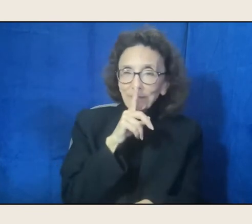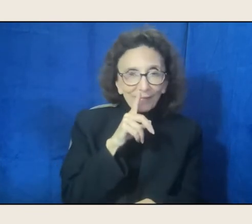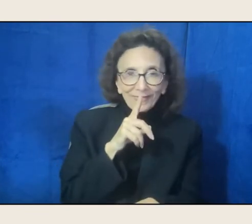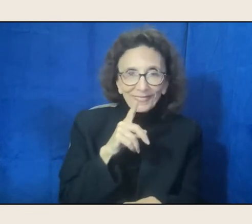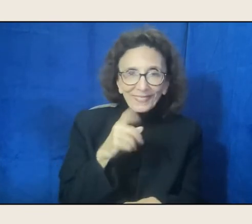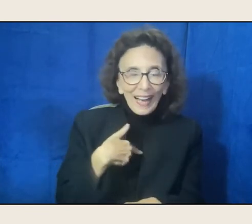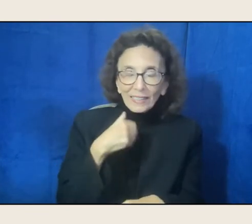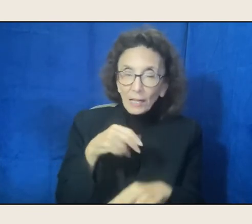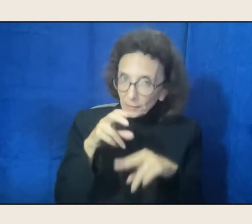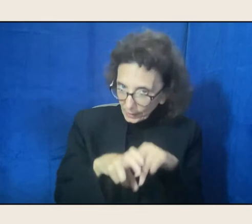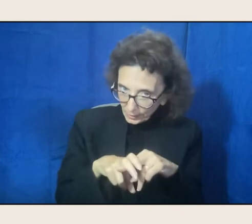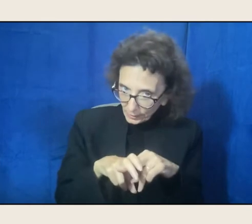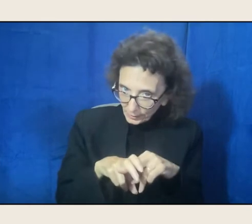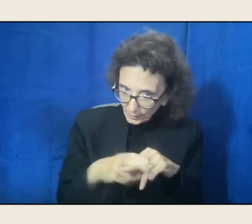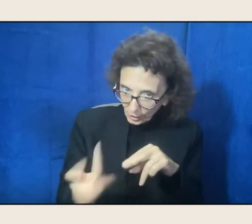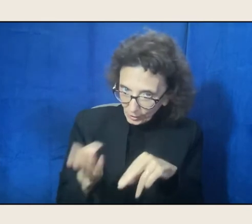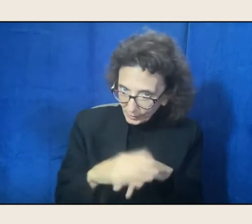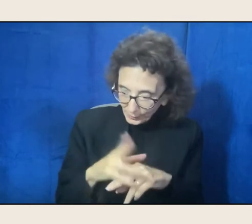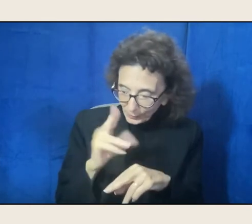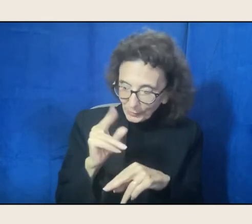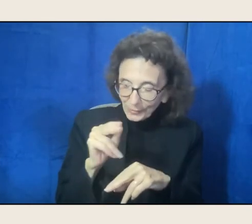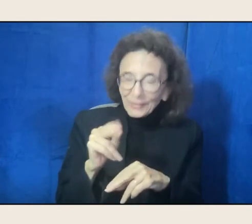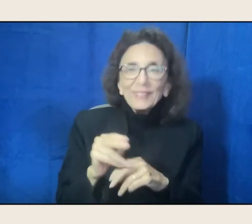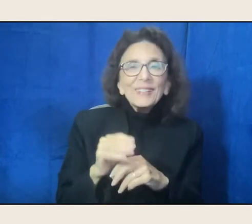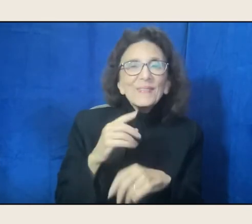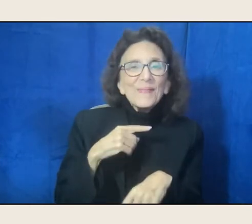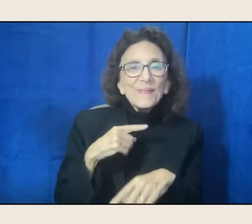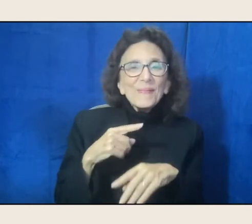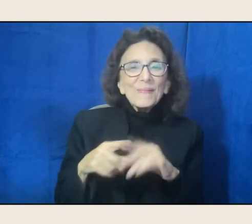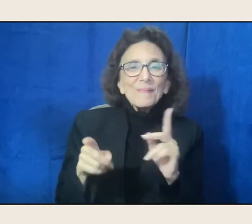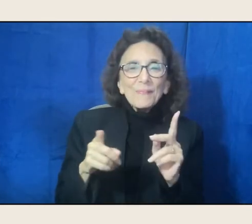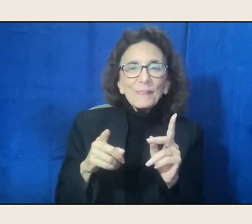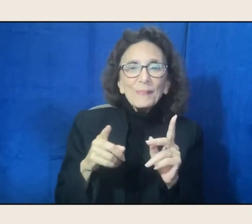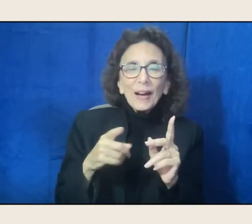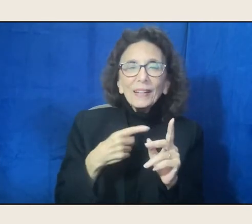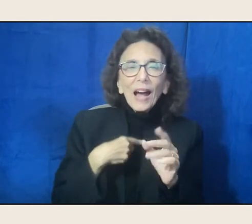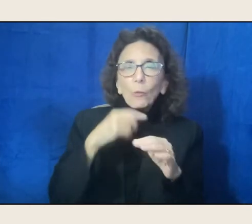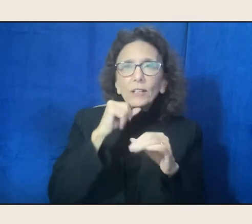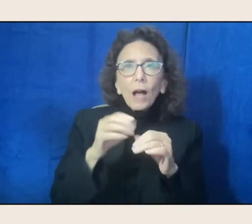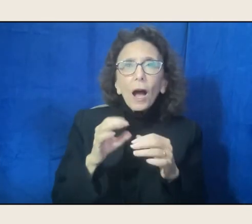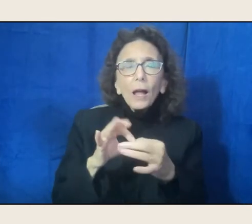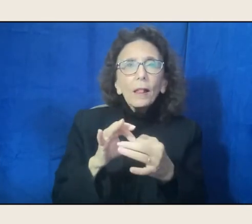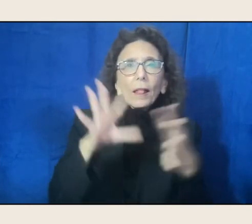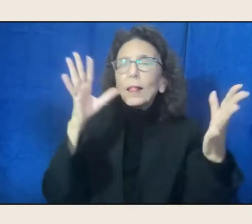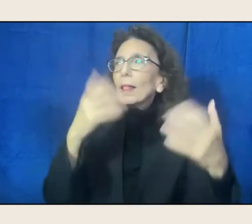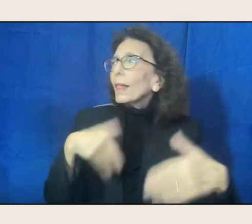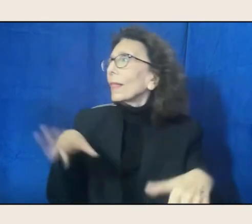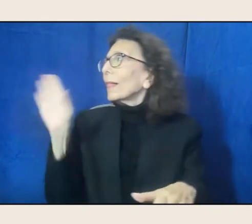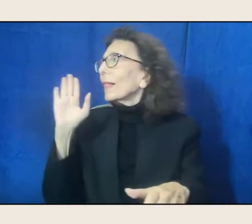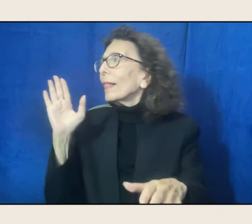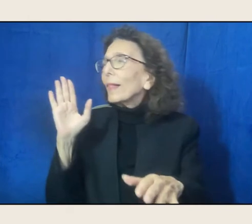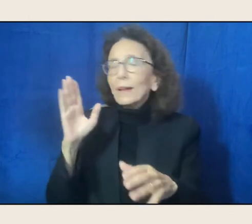but I wouldn't venture too far away from it. I wouldn't go to sleep without thinking that I had it done.